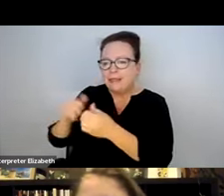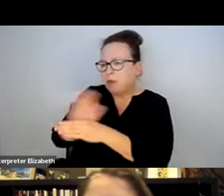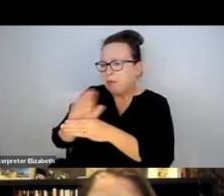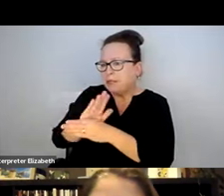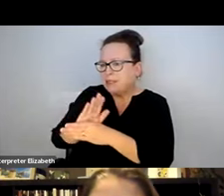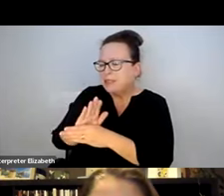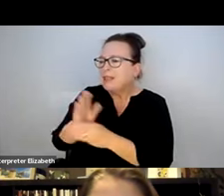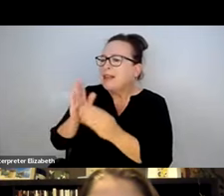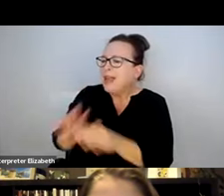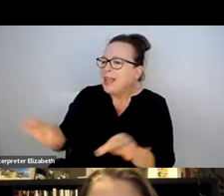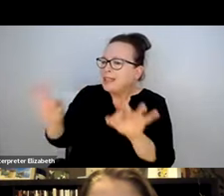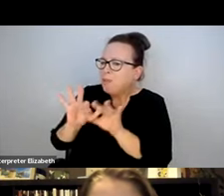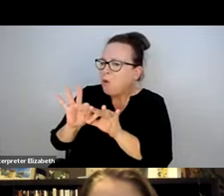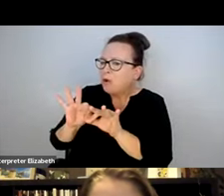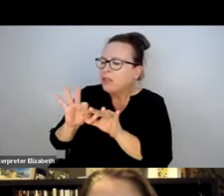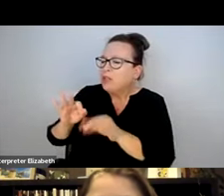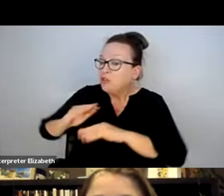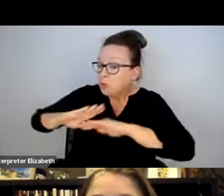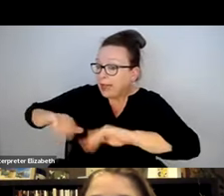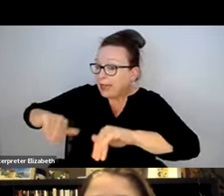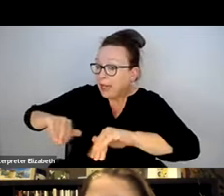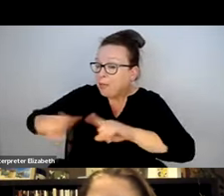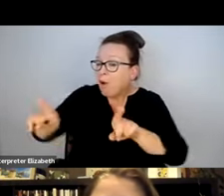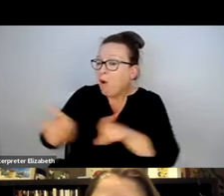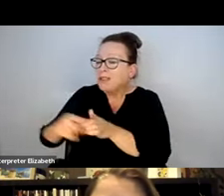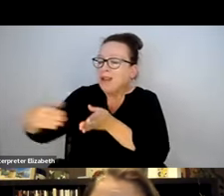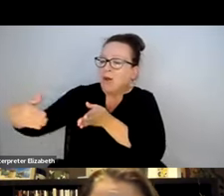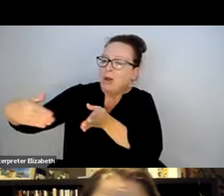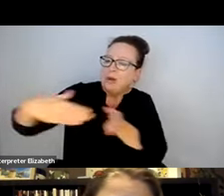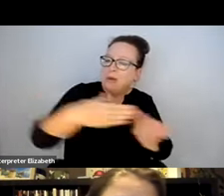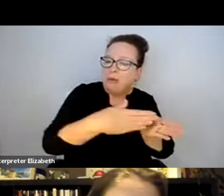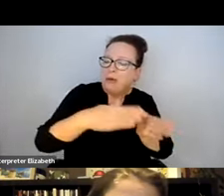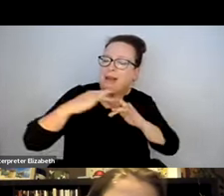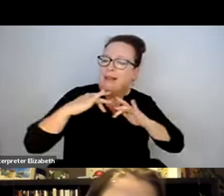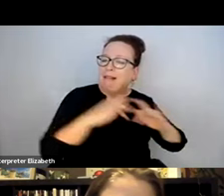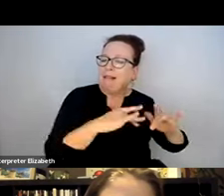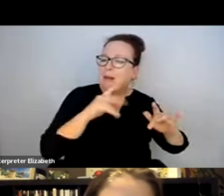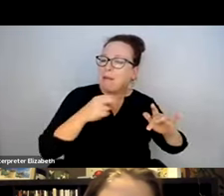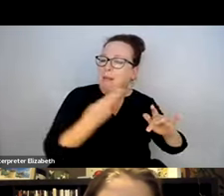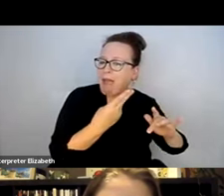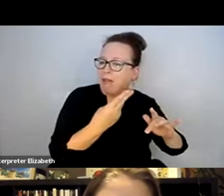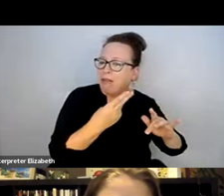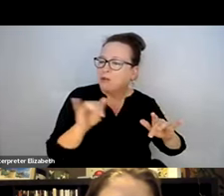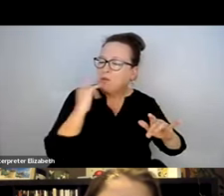DO BETTER AT DISCUSSING AND COMMUNICATING TO ABUTTERS THE NEED TO PUNCH A PATH THROUGH THE SNOWBANK.